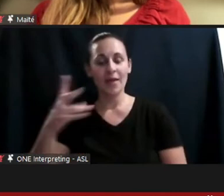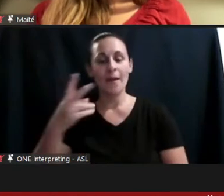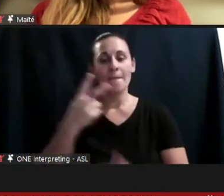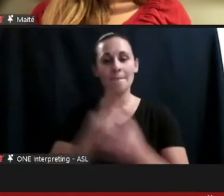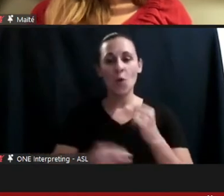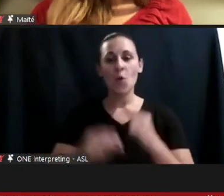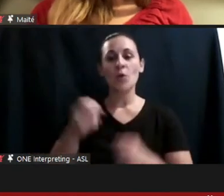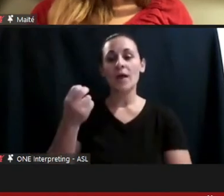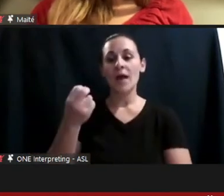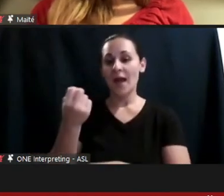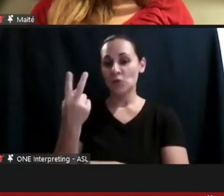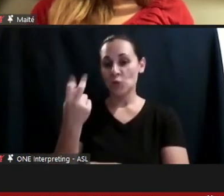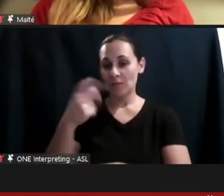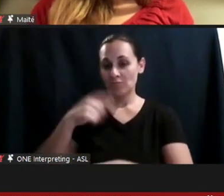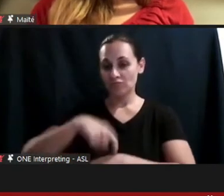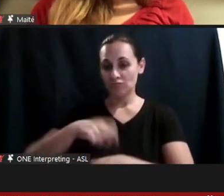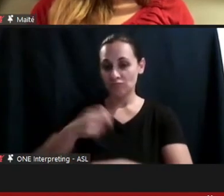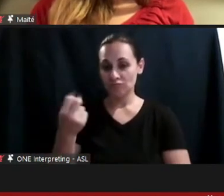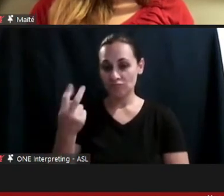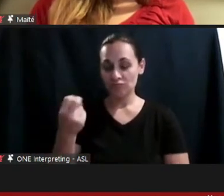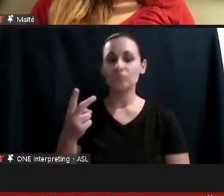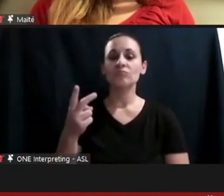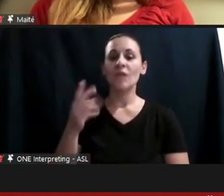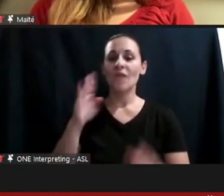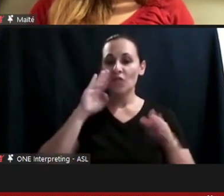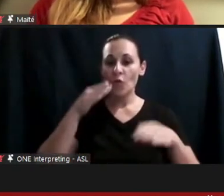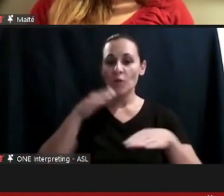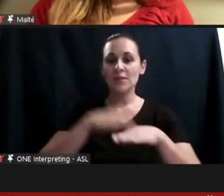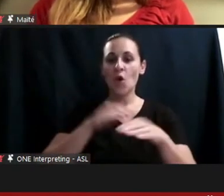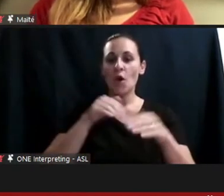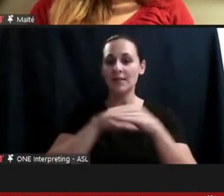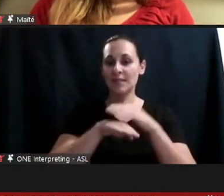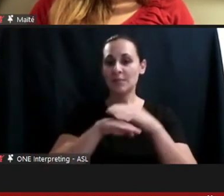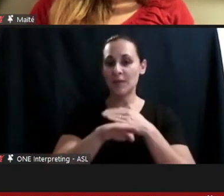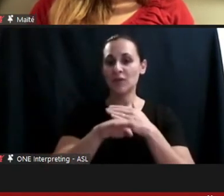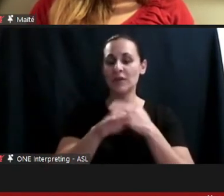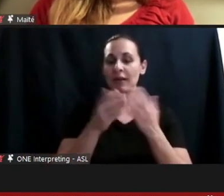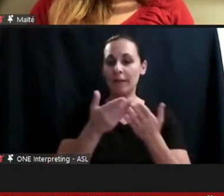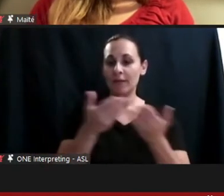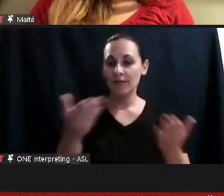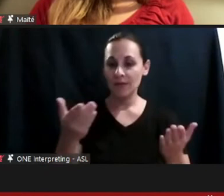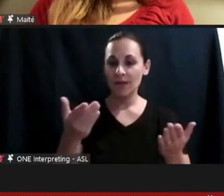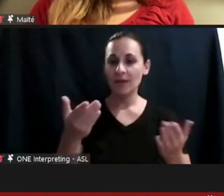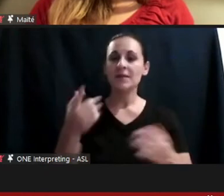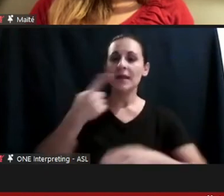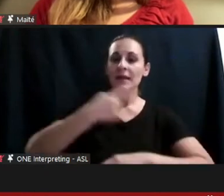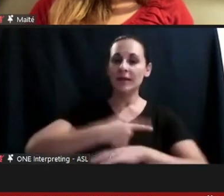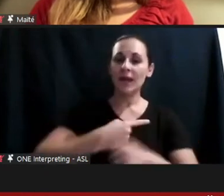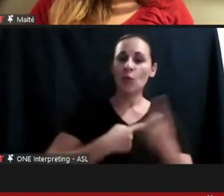focusing on accessibility features. The 1st form will be on the iOS, and